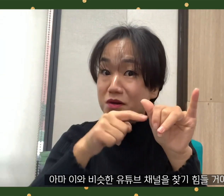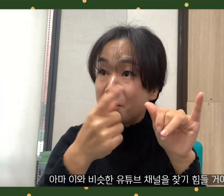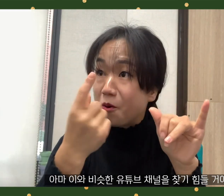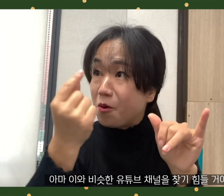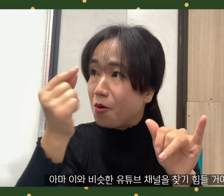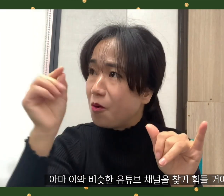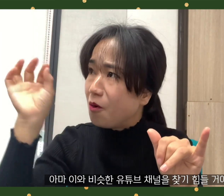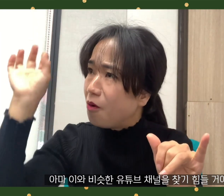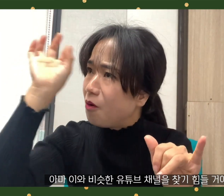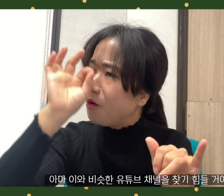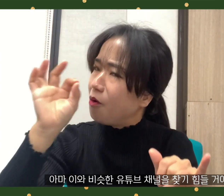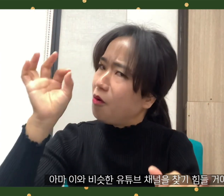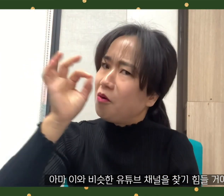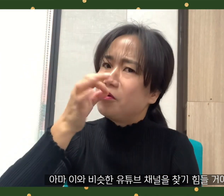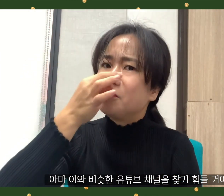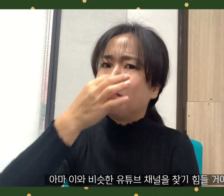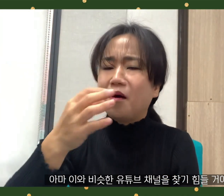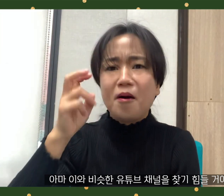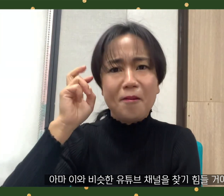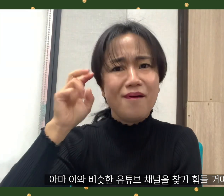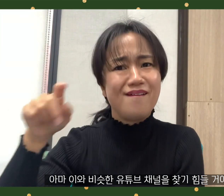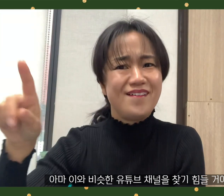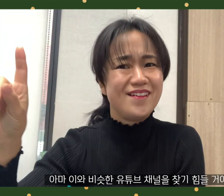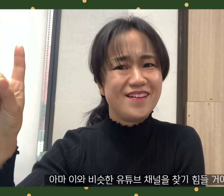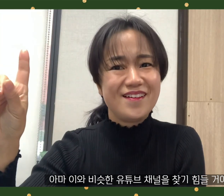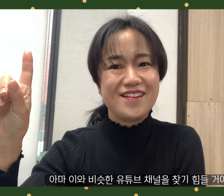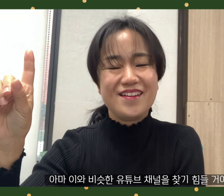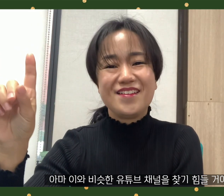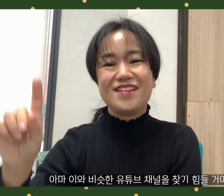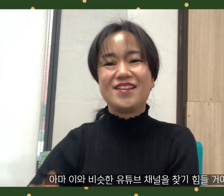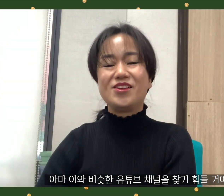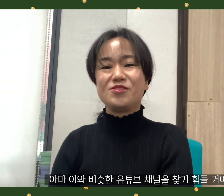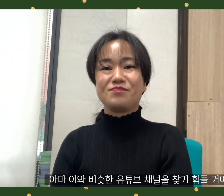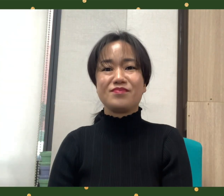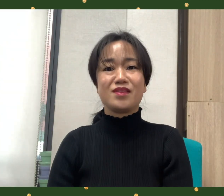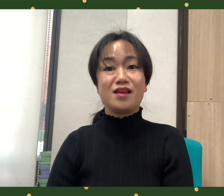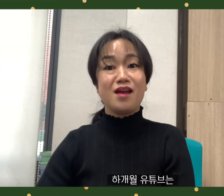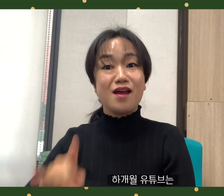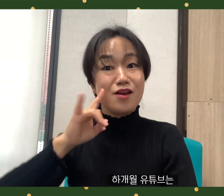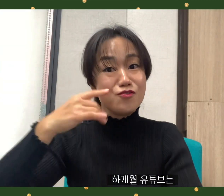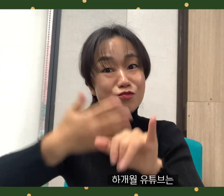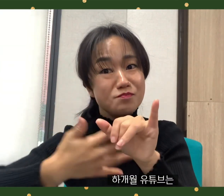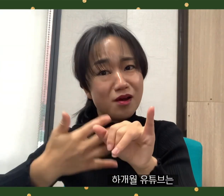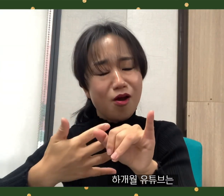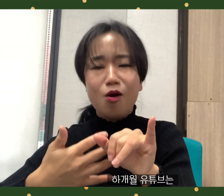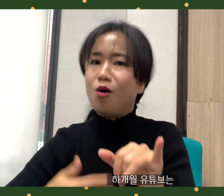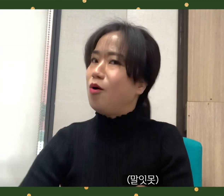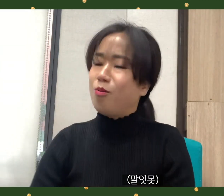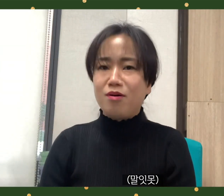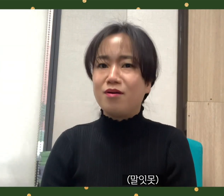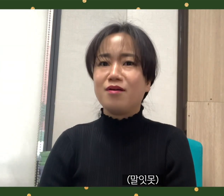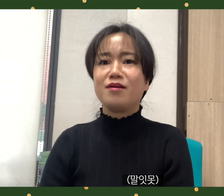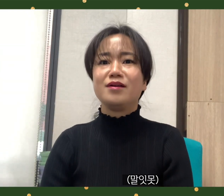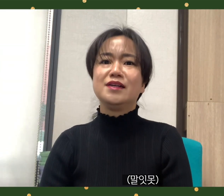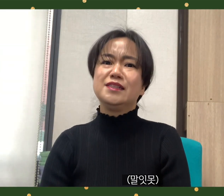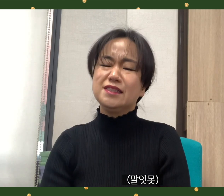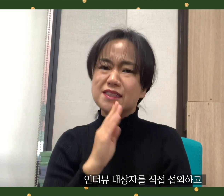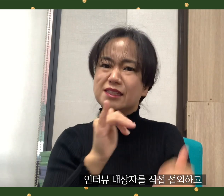It's probably hard to find a YouTube channel similar to this. hamonthly youtube, wow